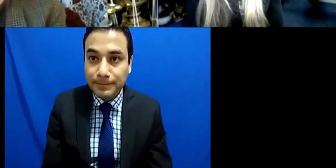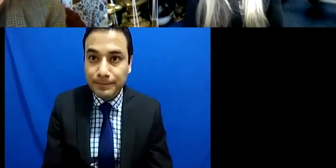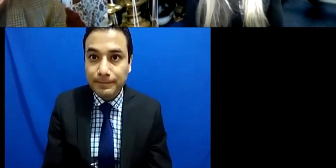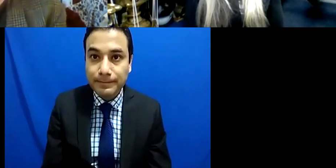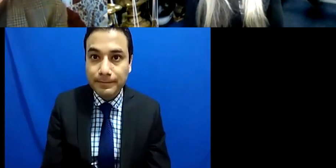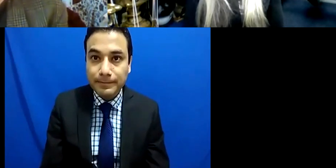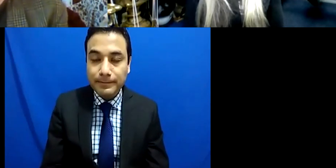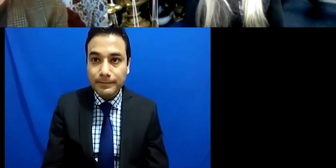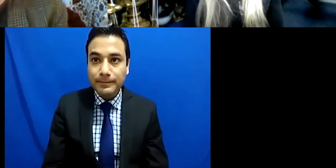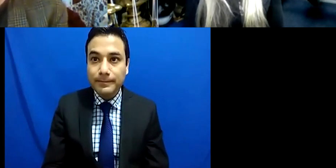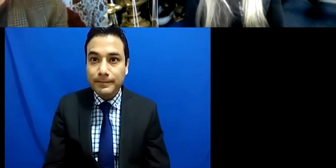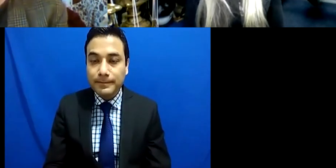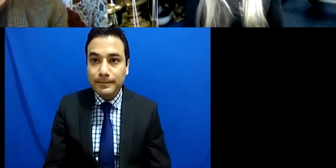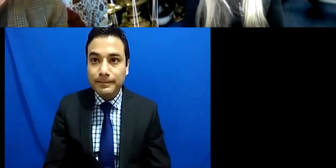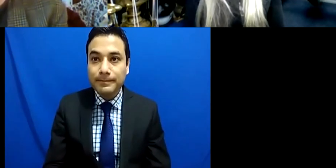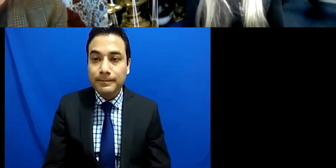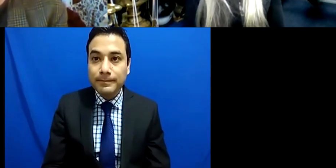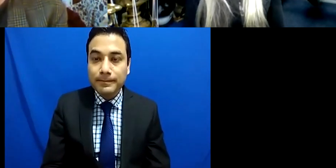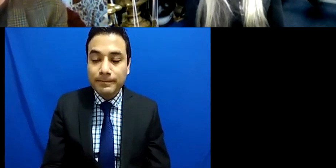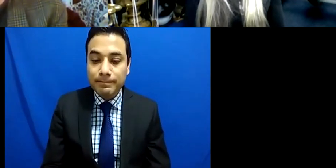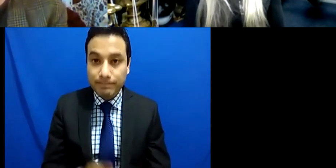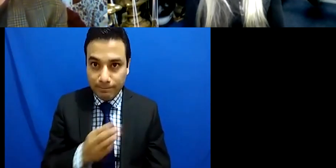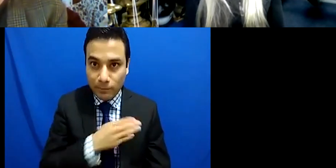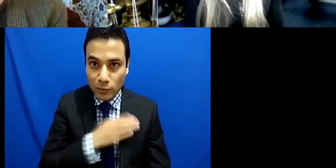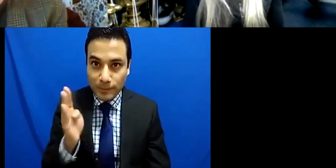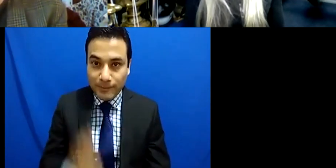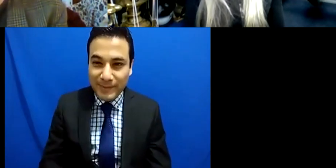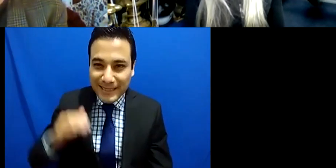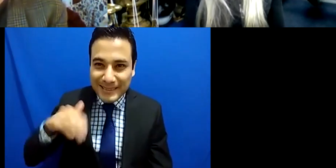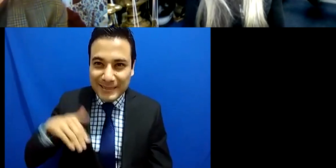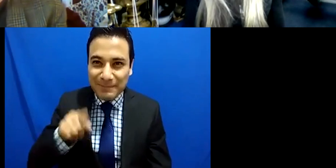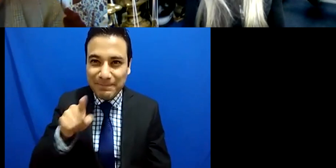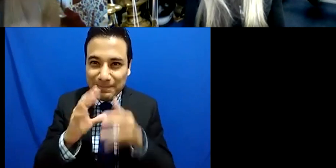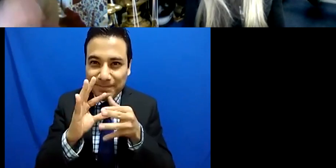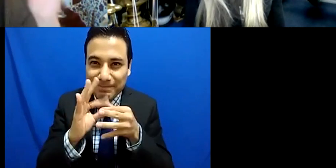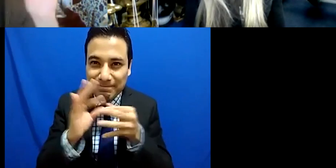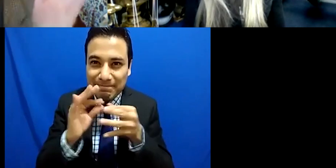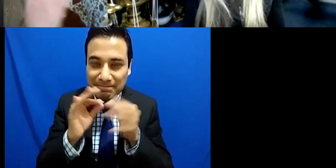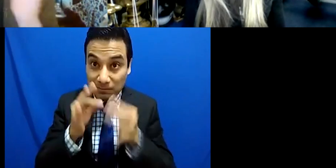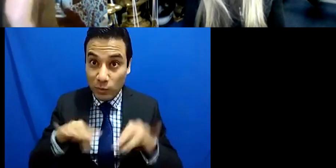In passing you mentioned something very important which is you did this